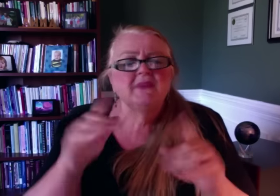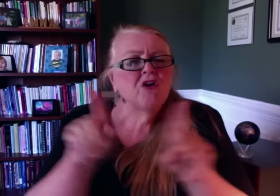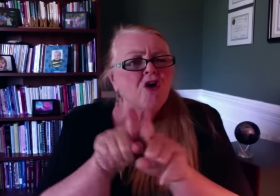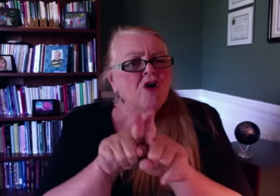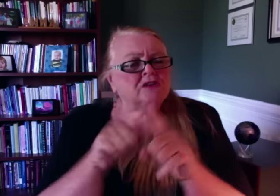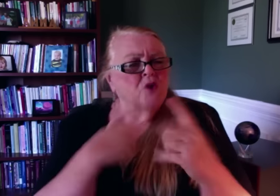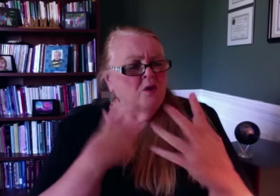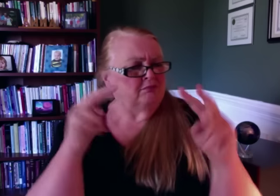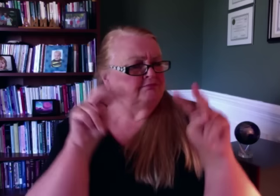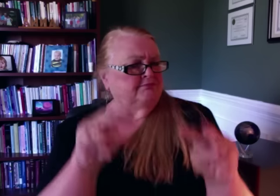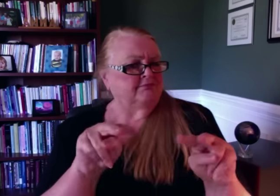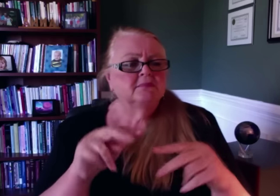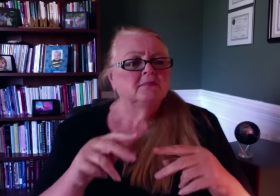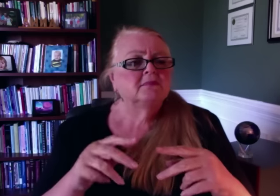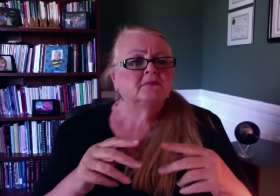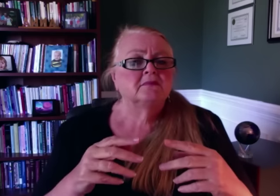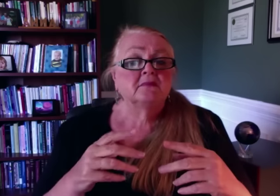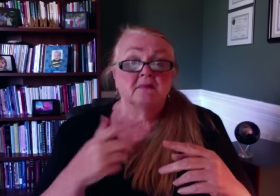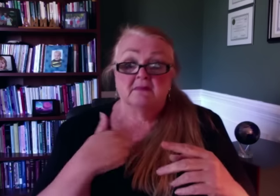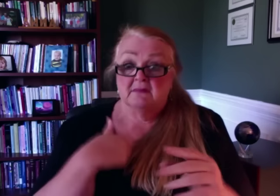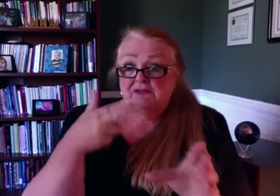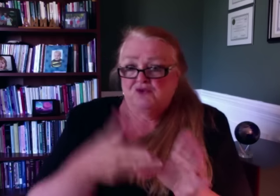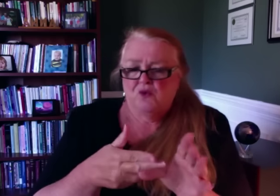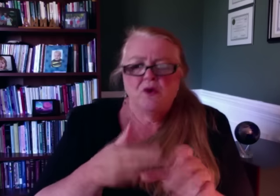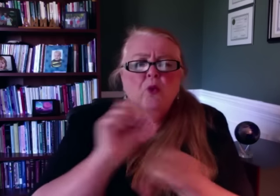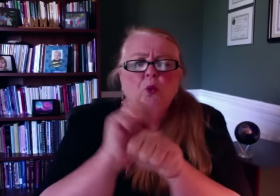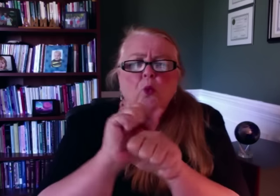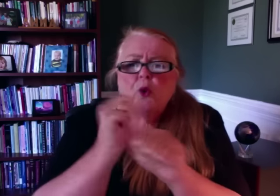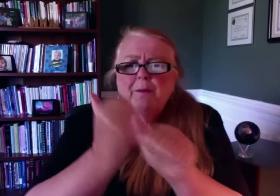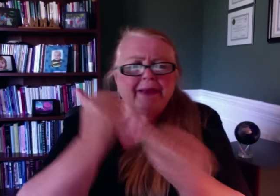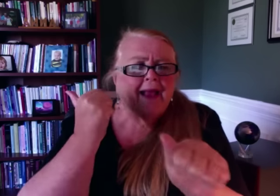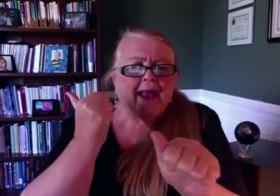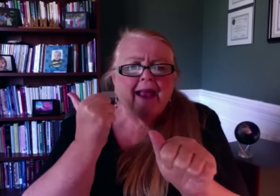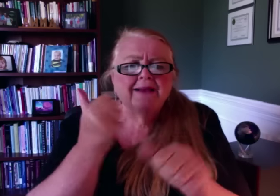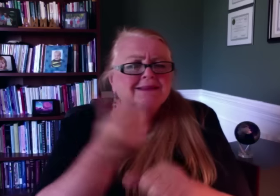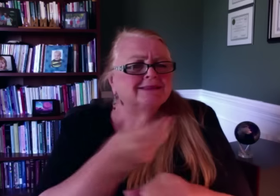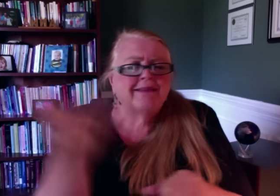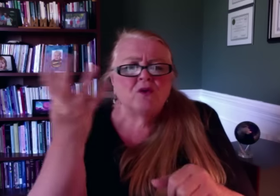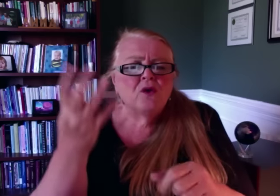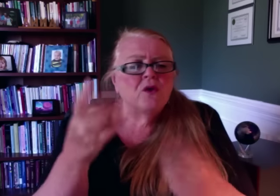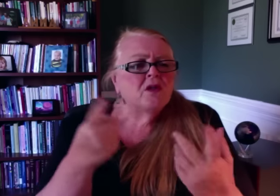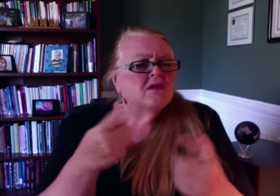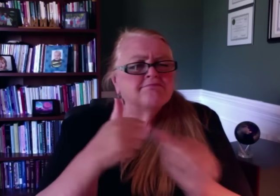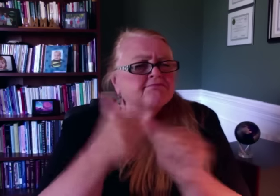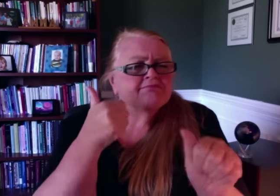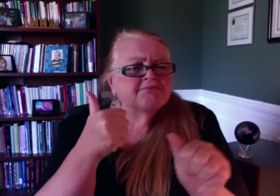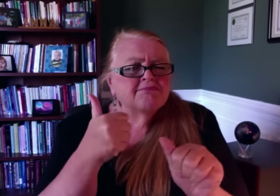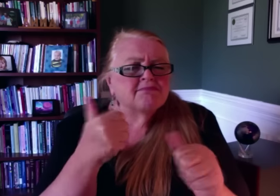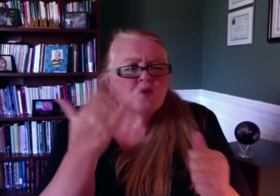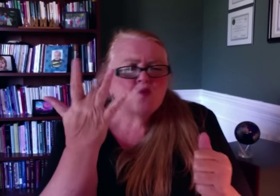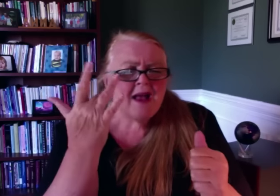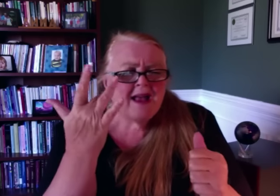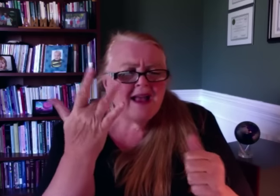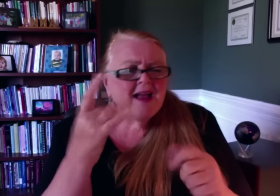Also, I looked at where work was delayed and why, and trying to understand